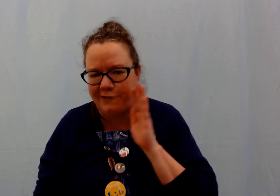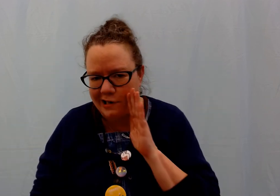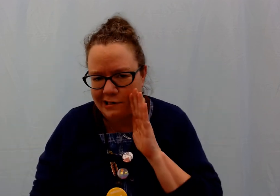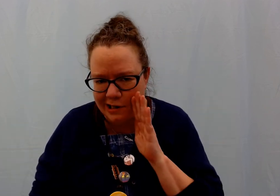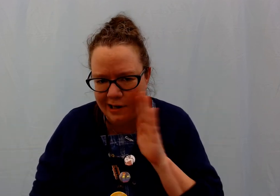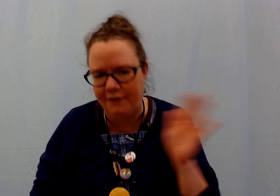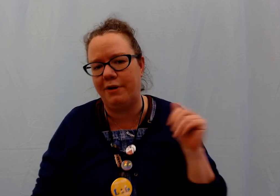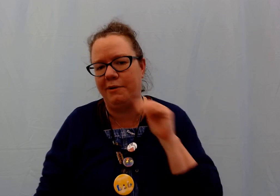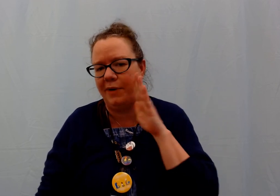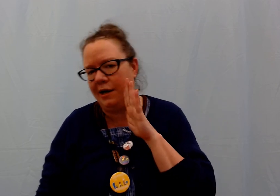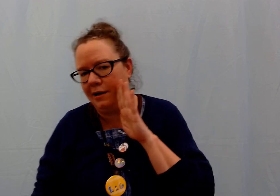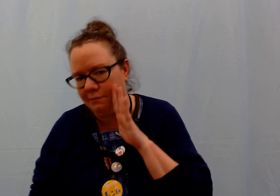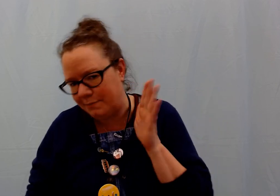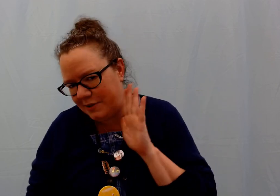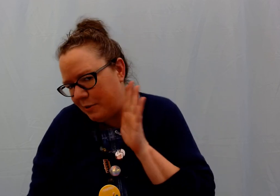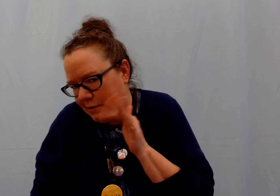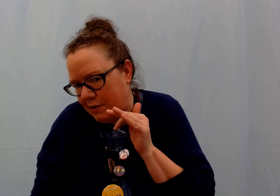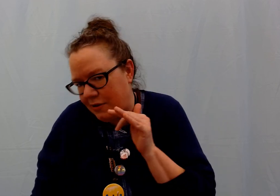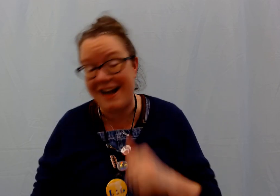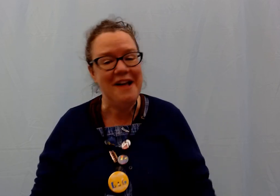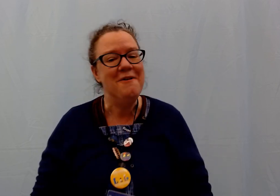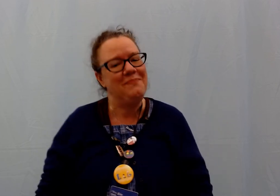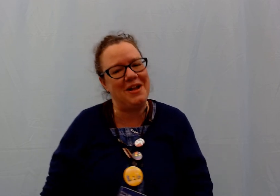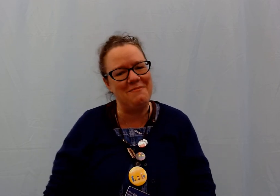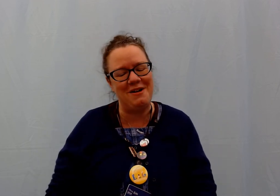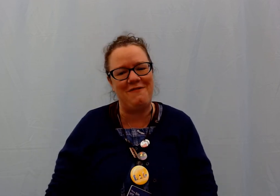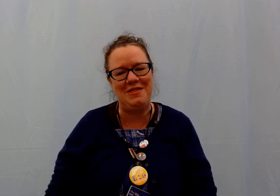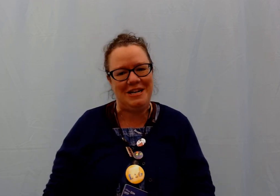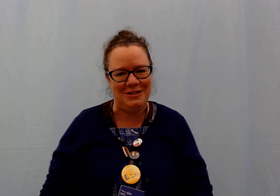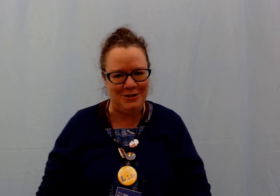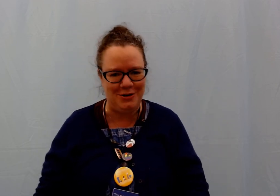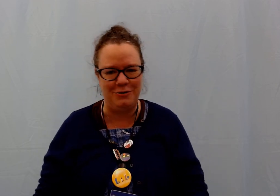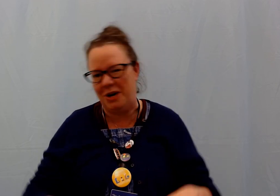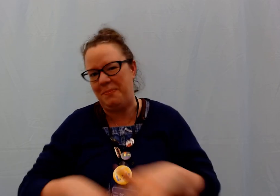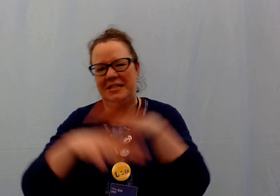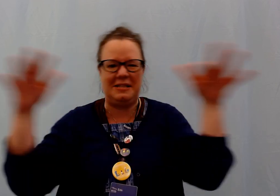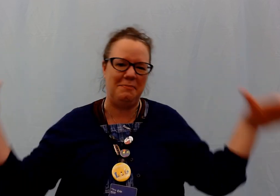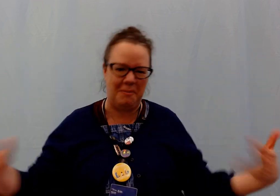furniture even though we might not supposed to do that it can be a fun thing to do jump into some